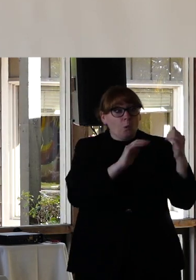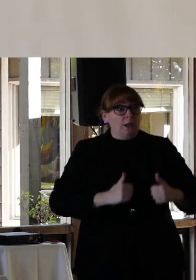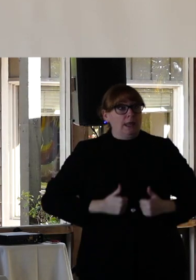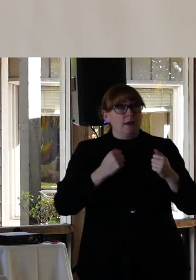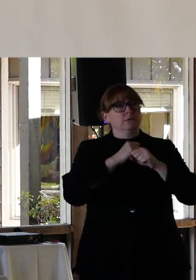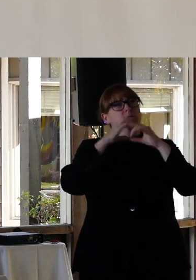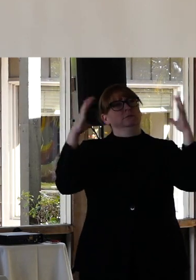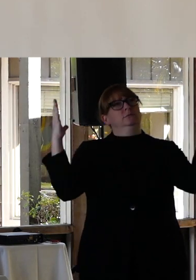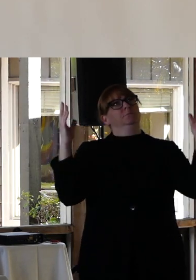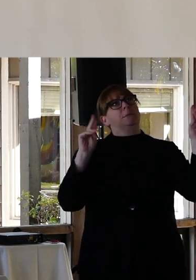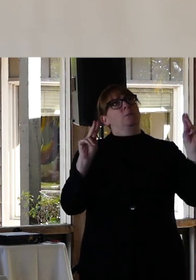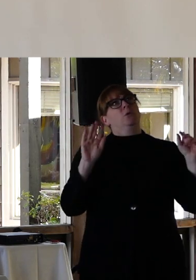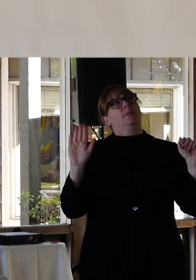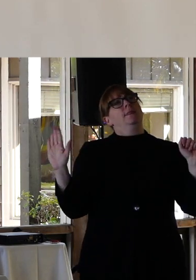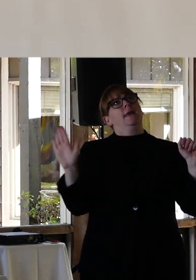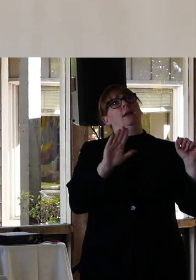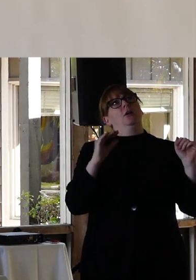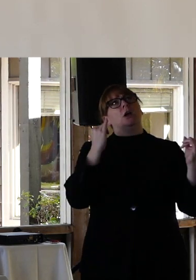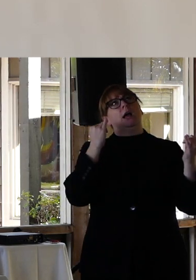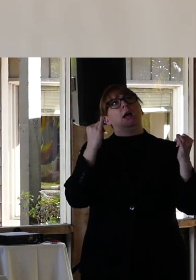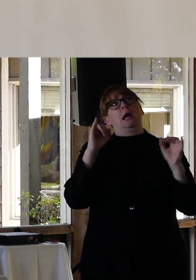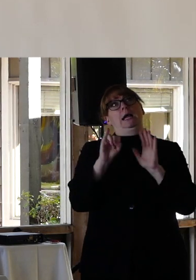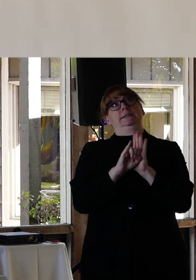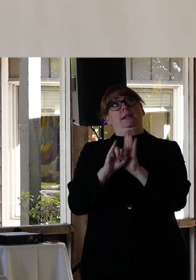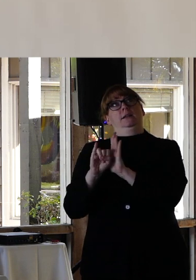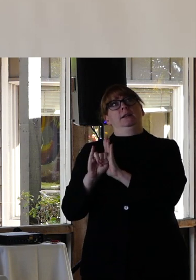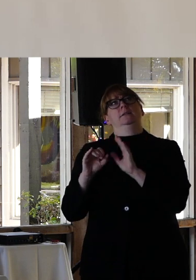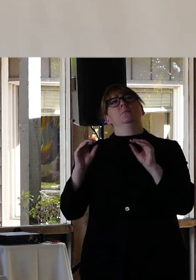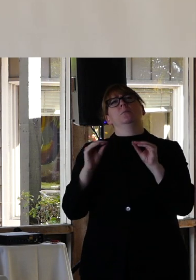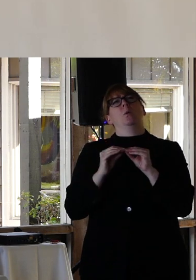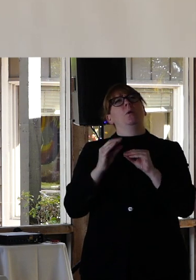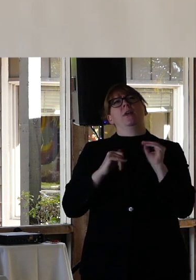people in your life whose identities do span more than two or three